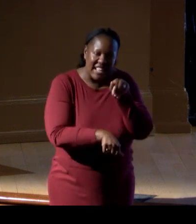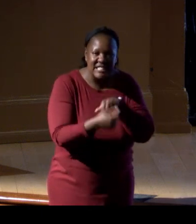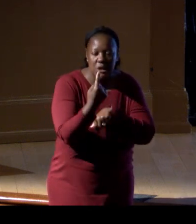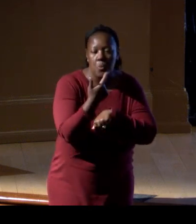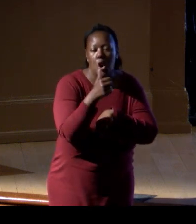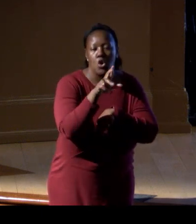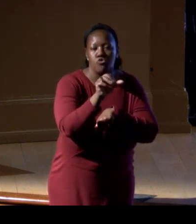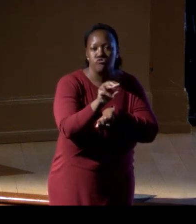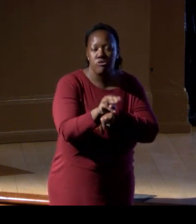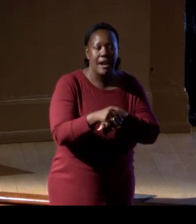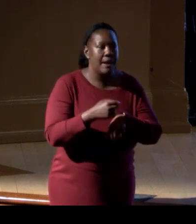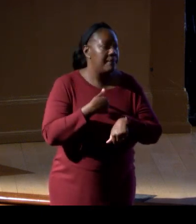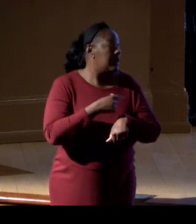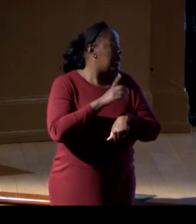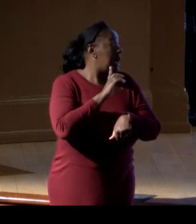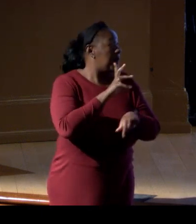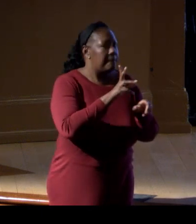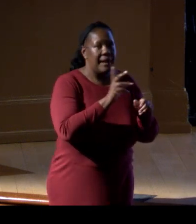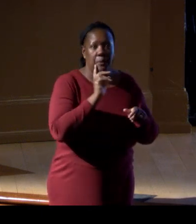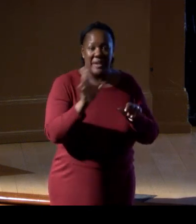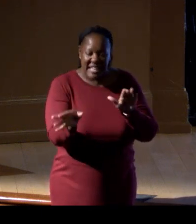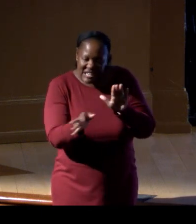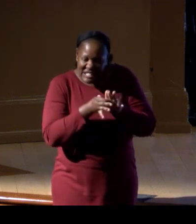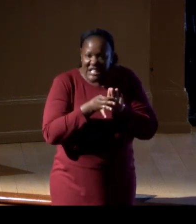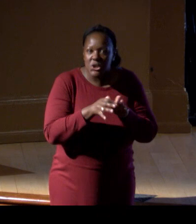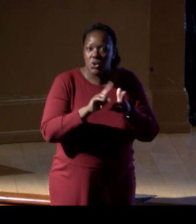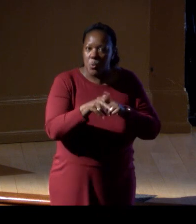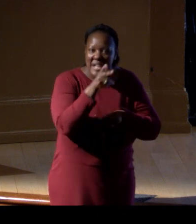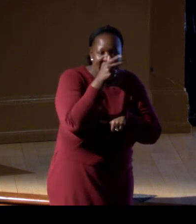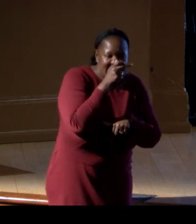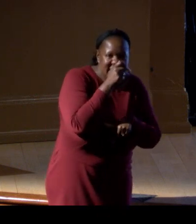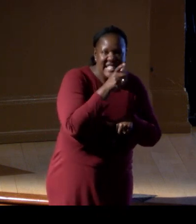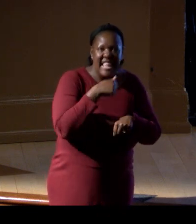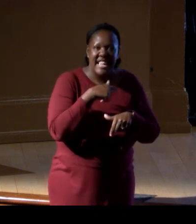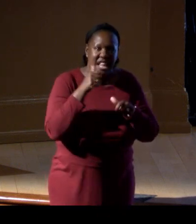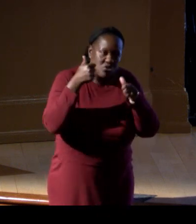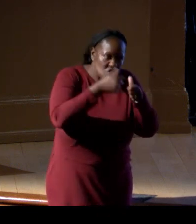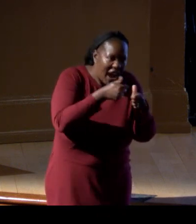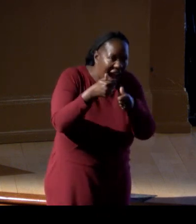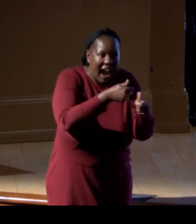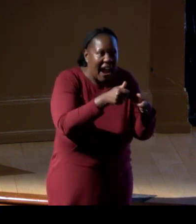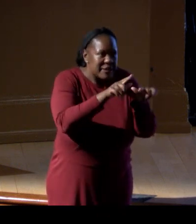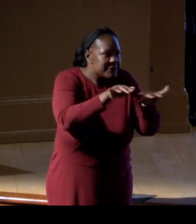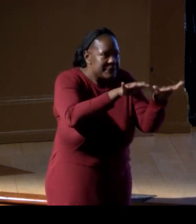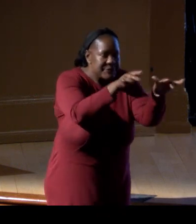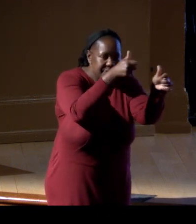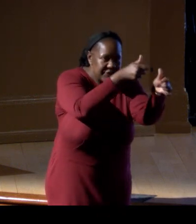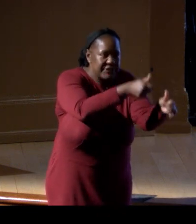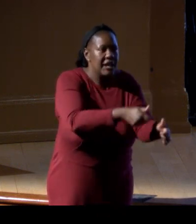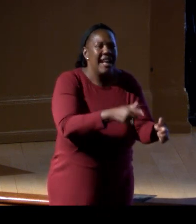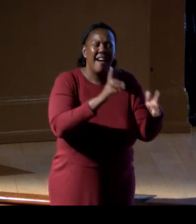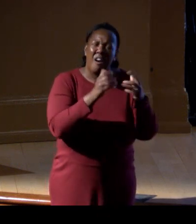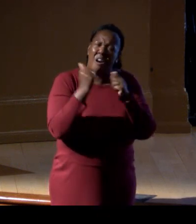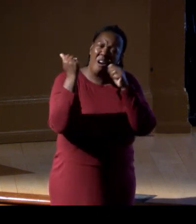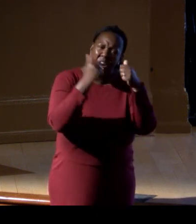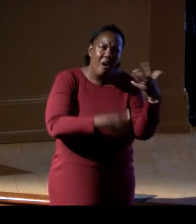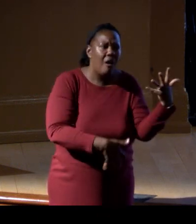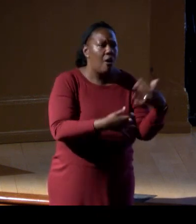not only on songbirds, but on insects and stuff like that, tracking them around for movement. This is all critical. And so, we've got this,